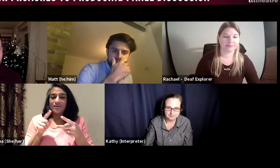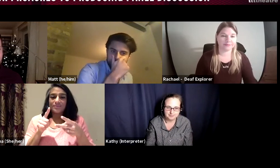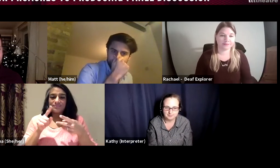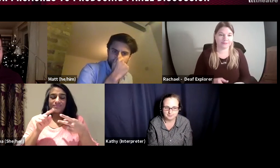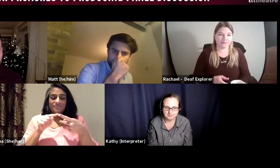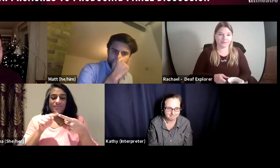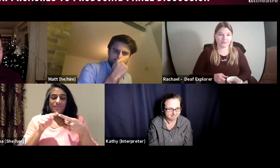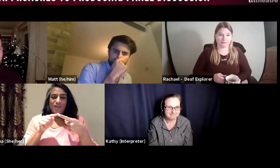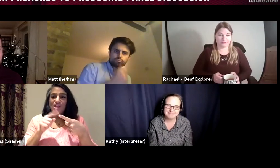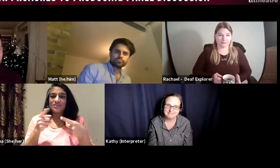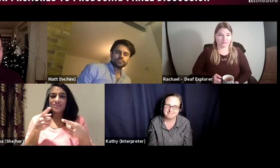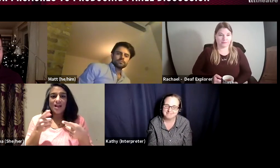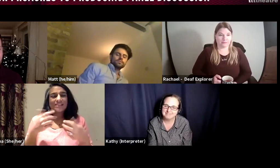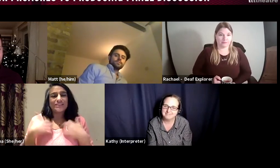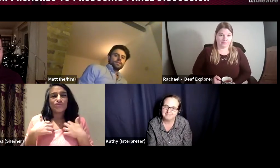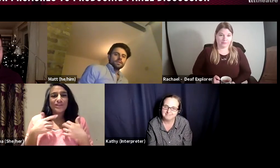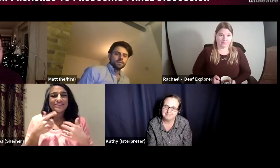Awesome. Deepa? DEEPA: I think there are 2 things from me.